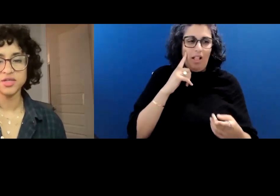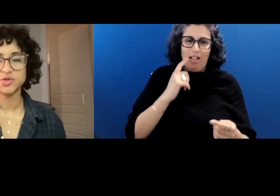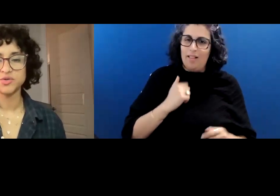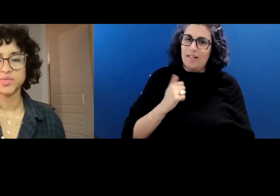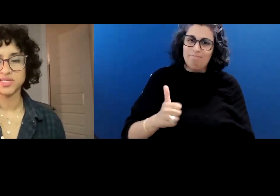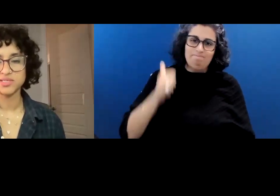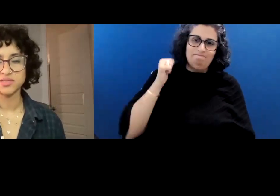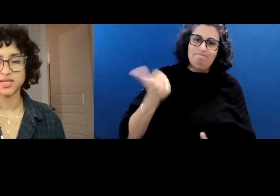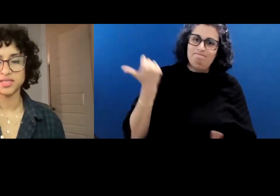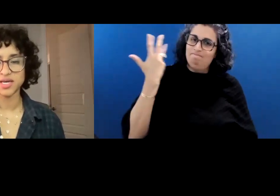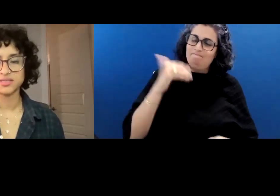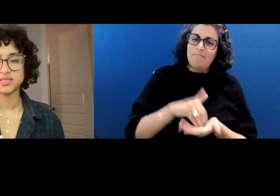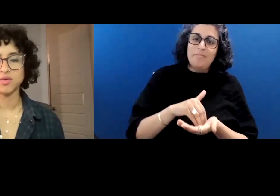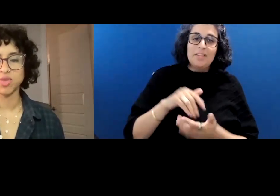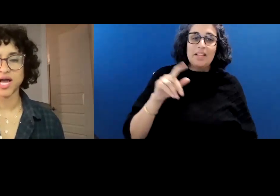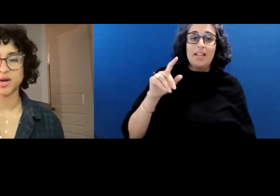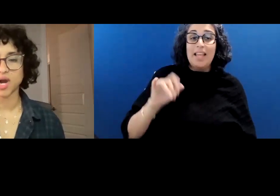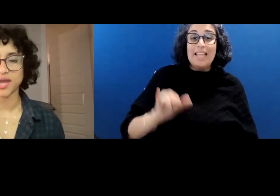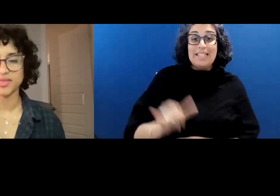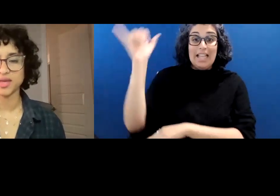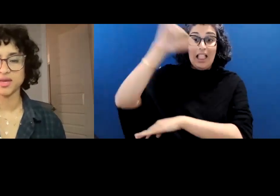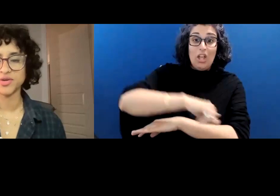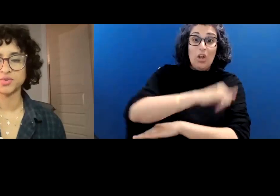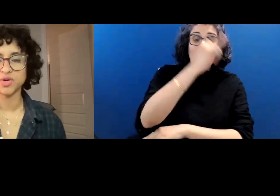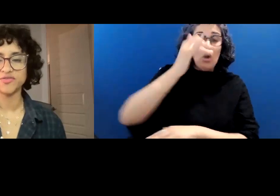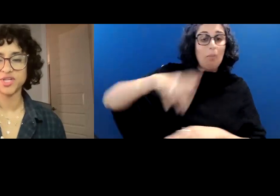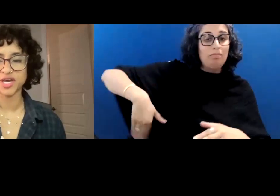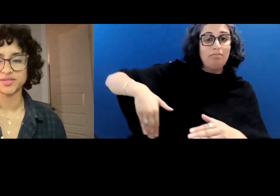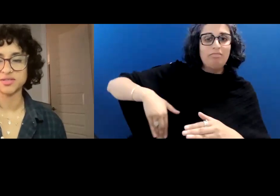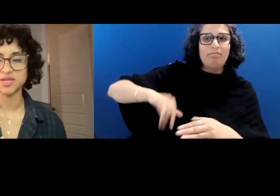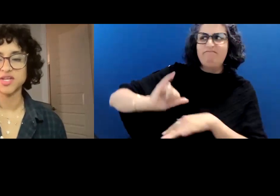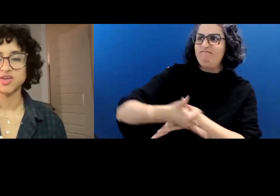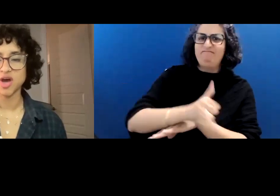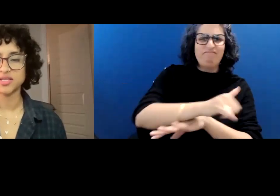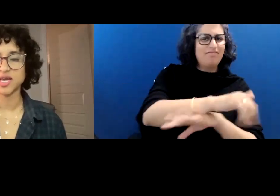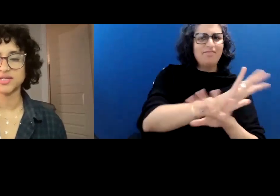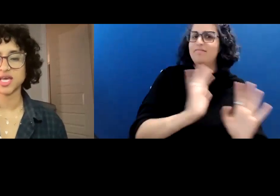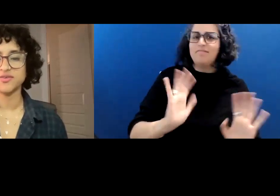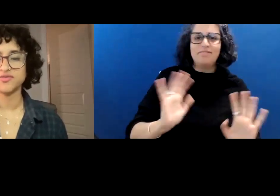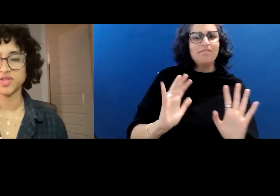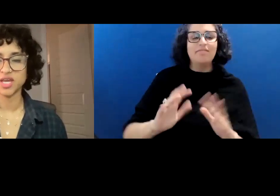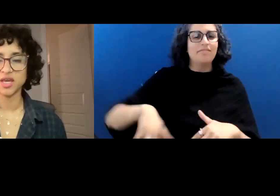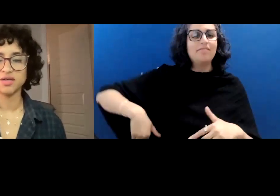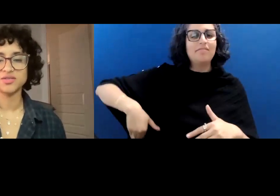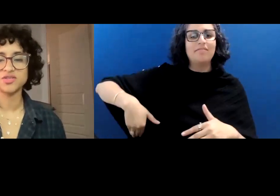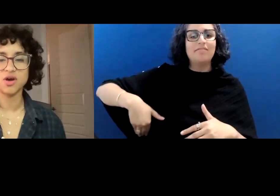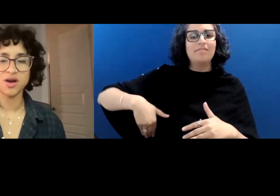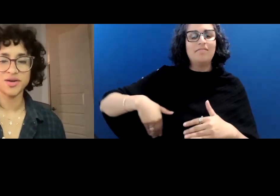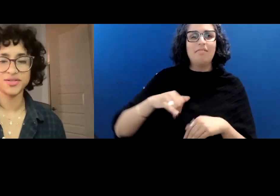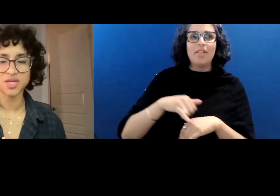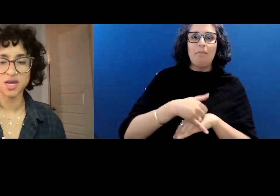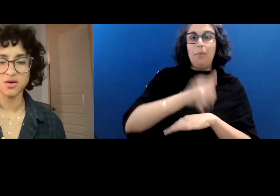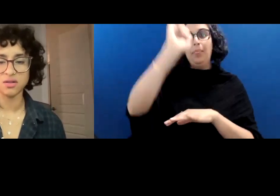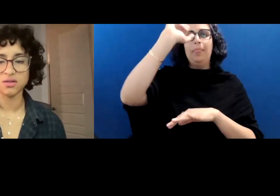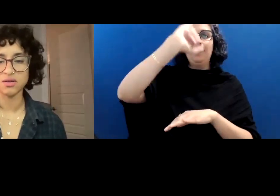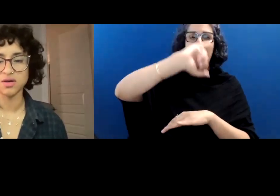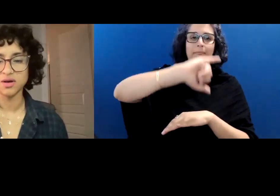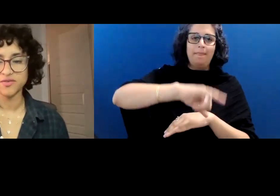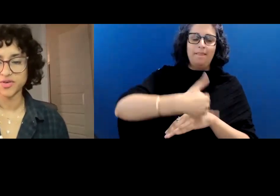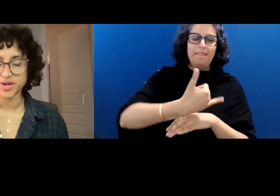Tilikum is not yet a black writhing and a rough net, not yet a flicking, scarred tail.